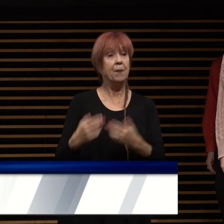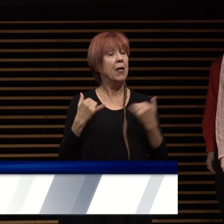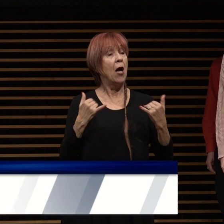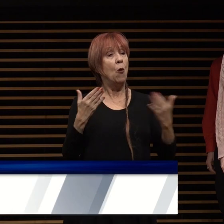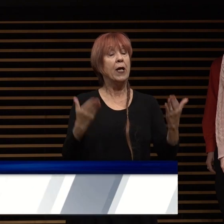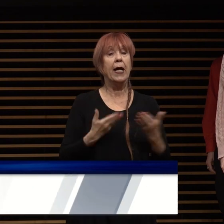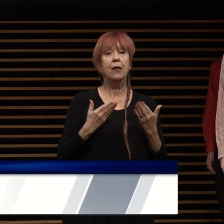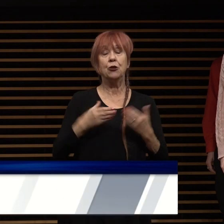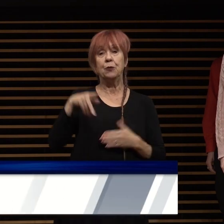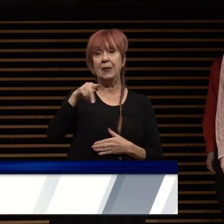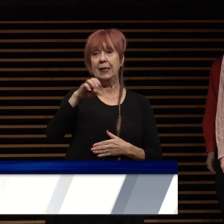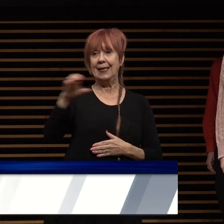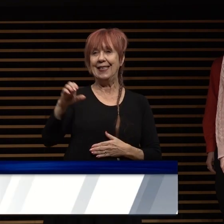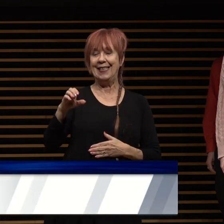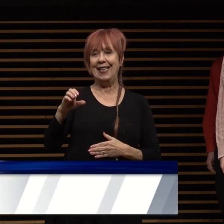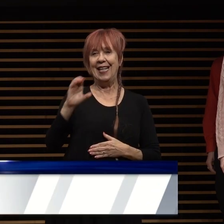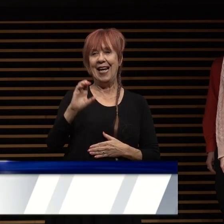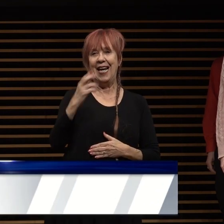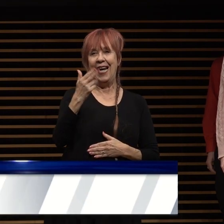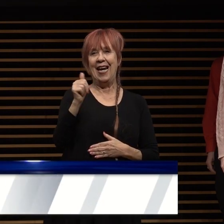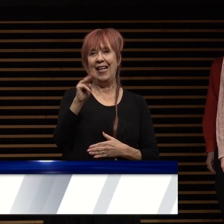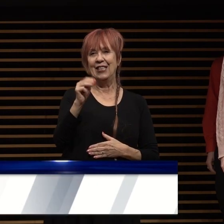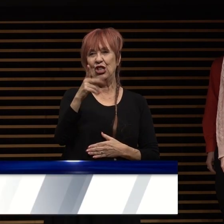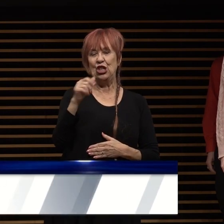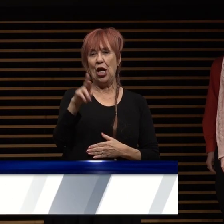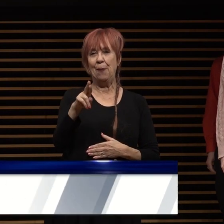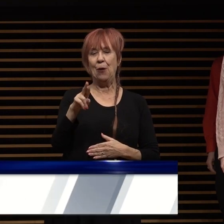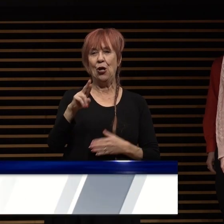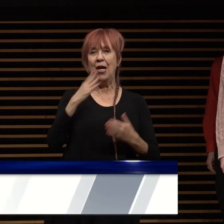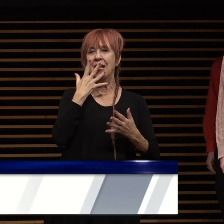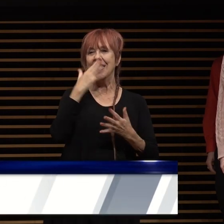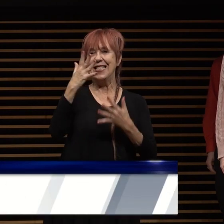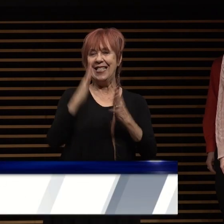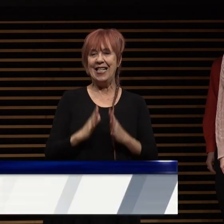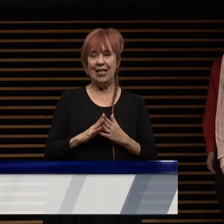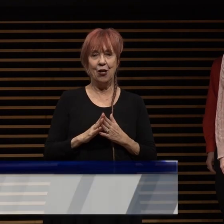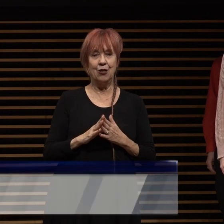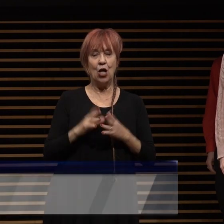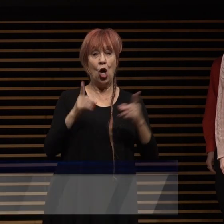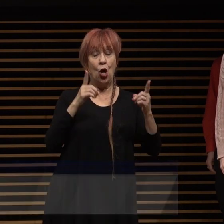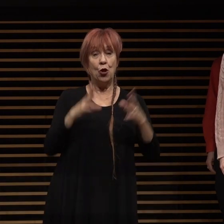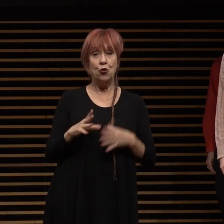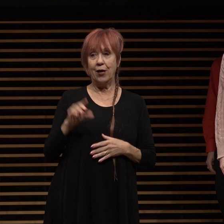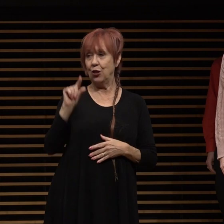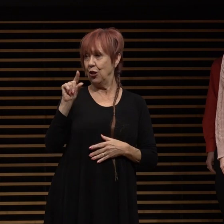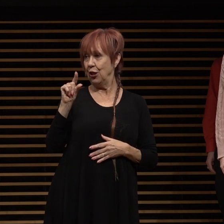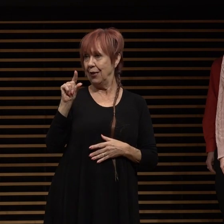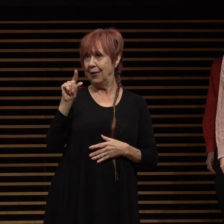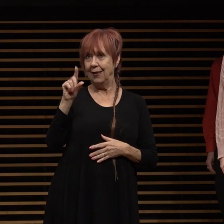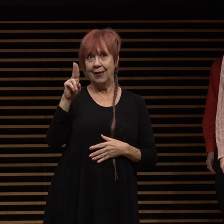college chamber singers led by director uh roger guerrero guerrero did i say